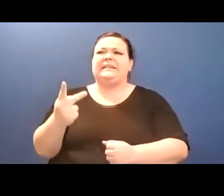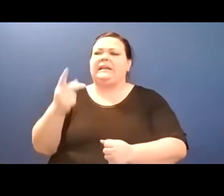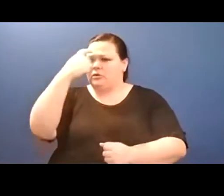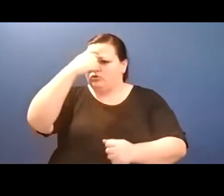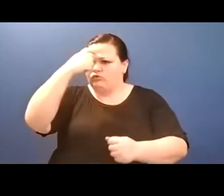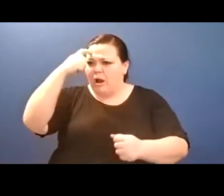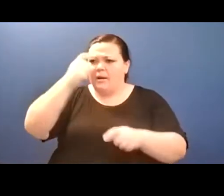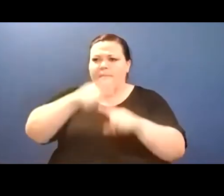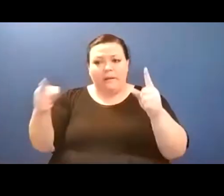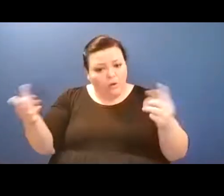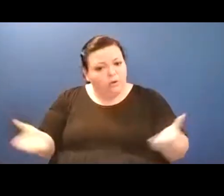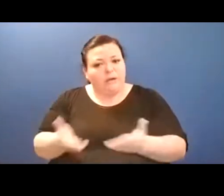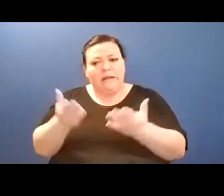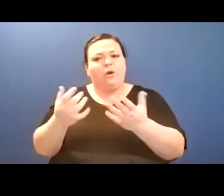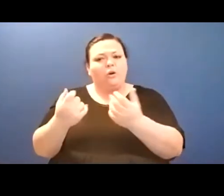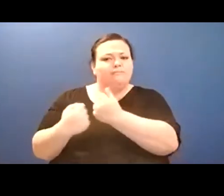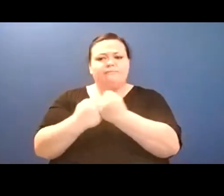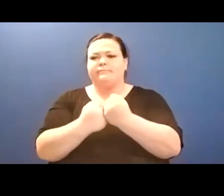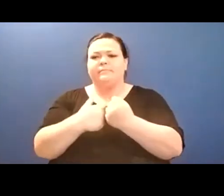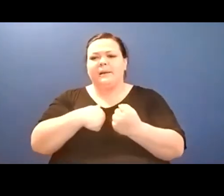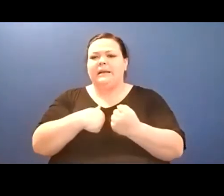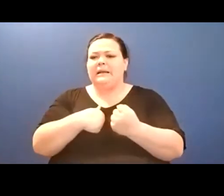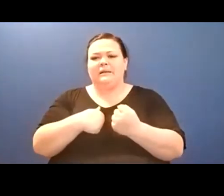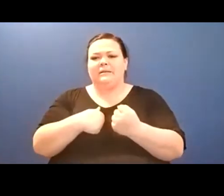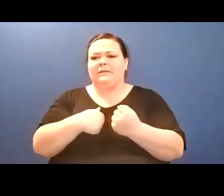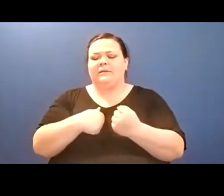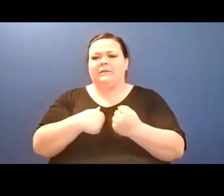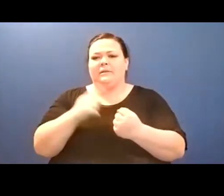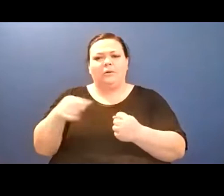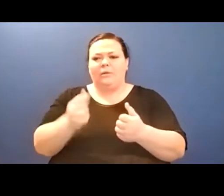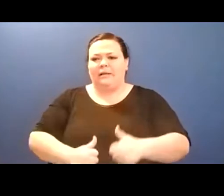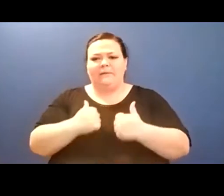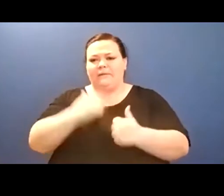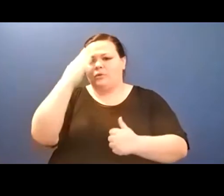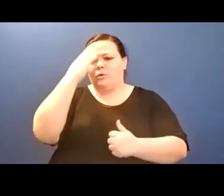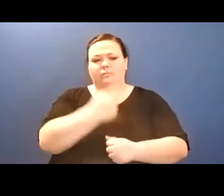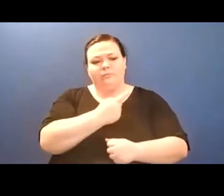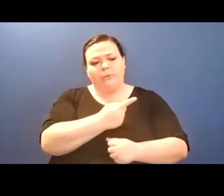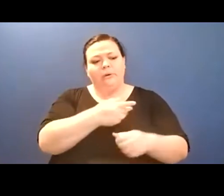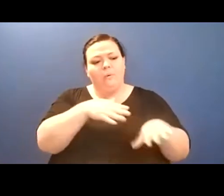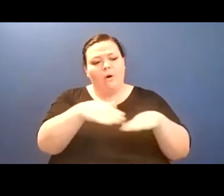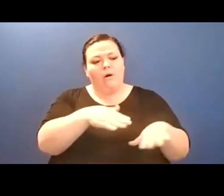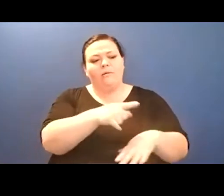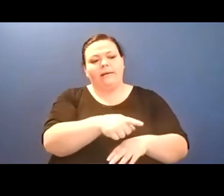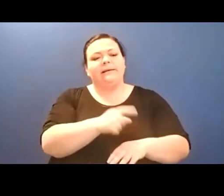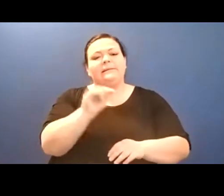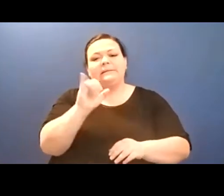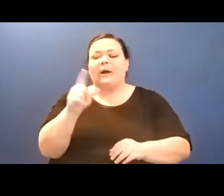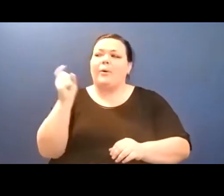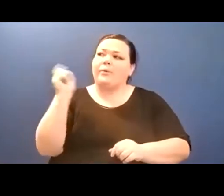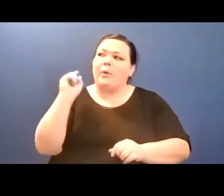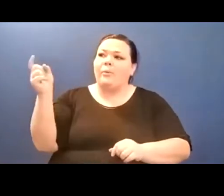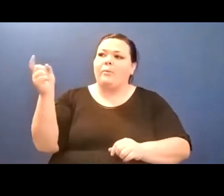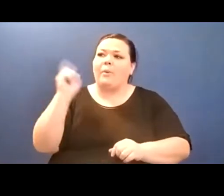I'm sure lots of people here would be glad to be connected.